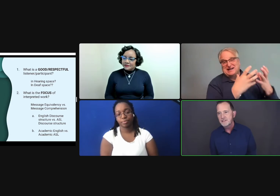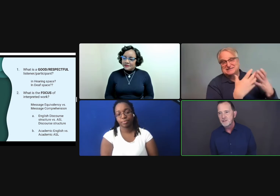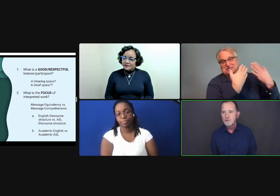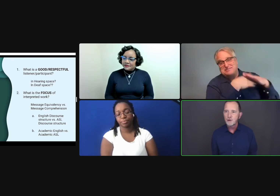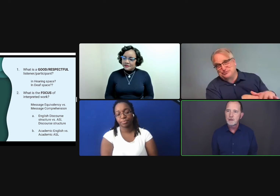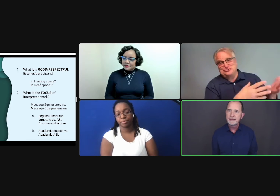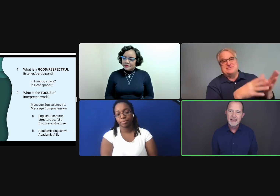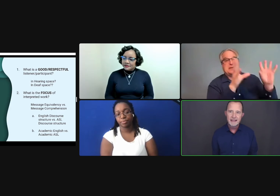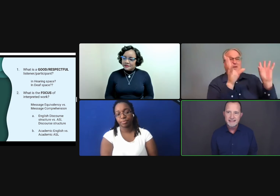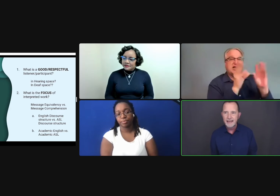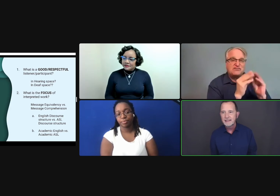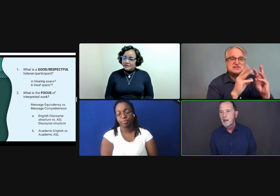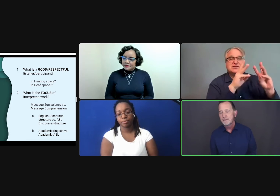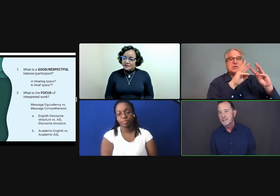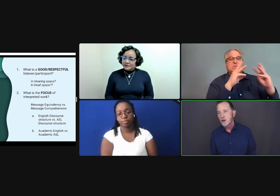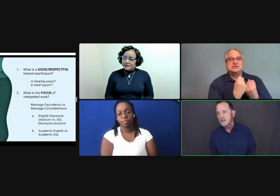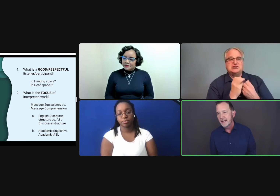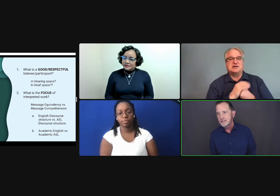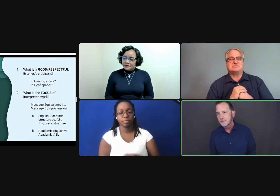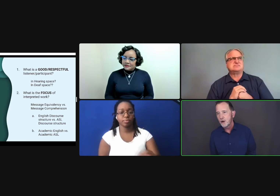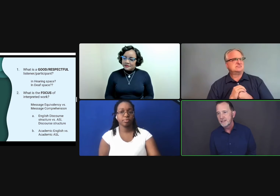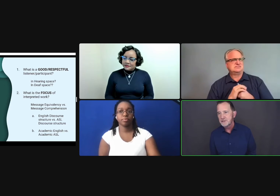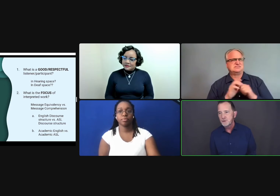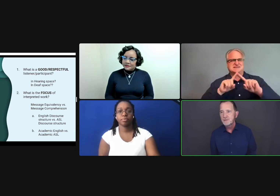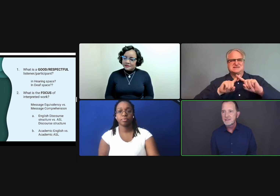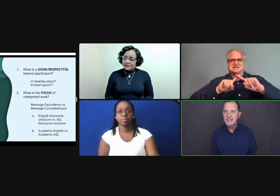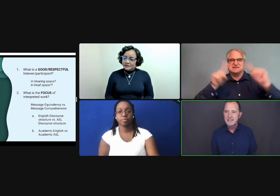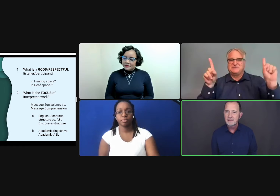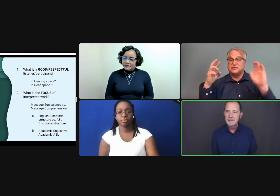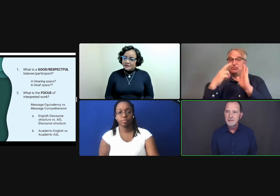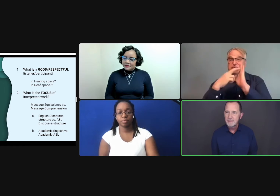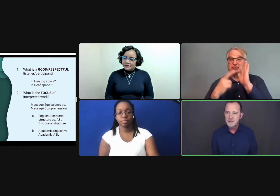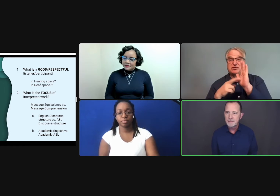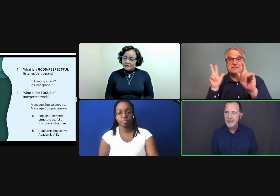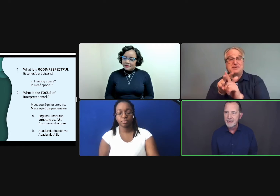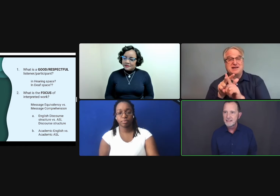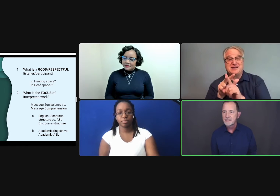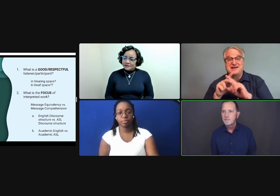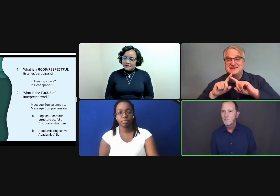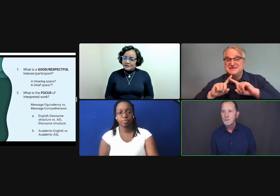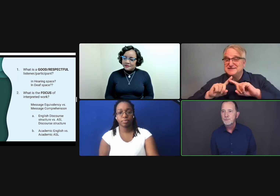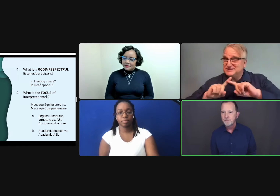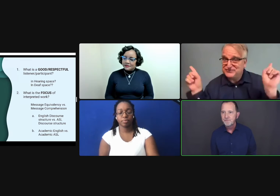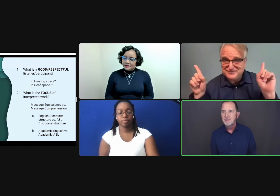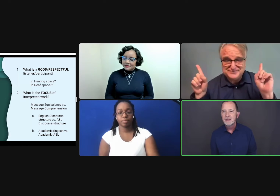and a mainstream program at Gallaudet, having taught classes for all deaf students and teaching mainstream classes.